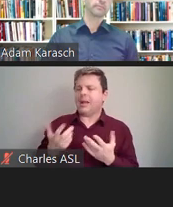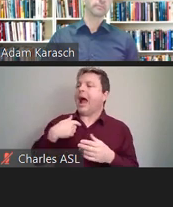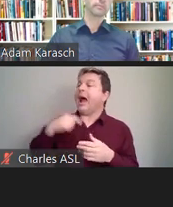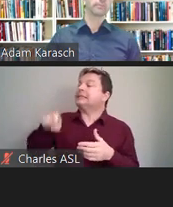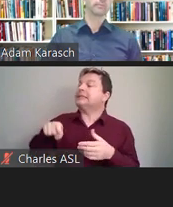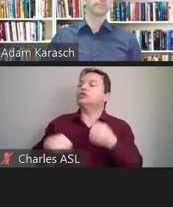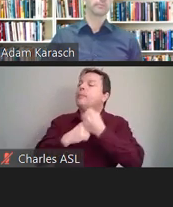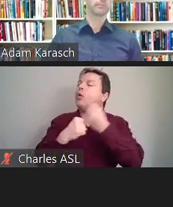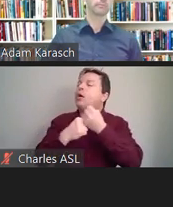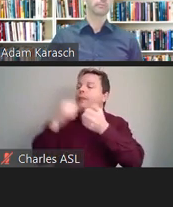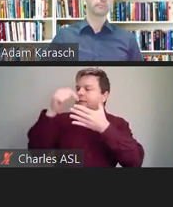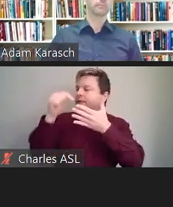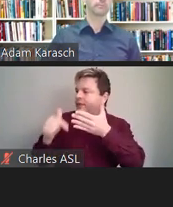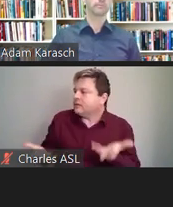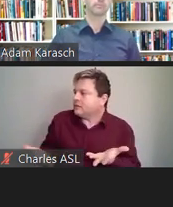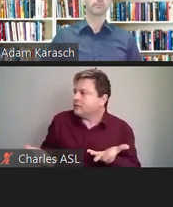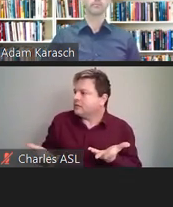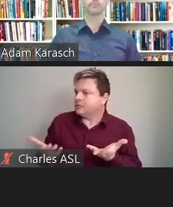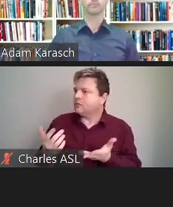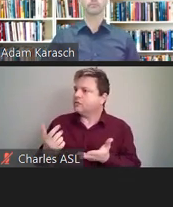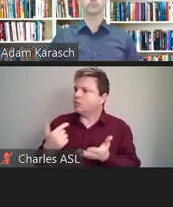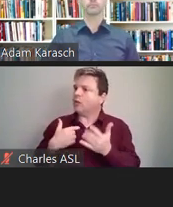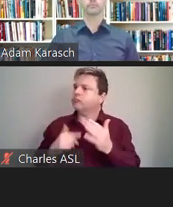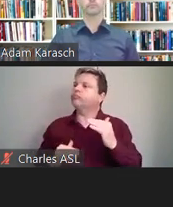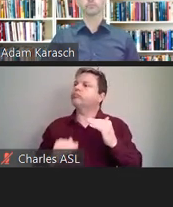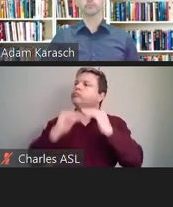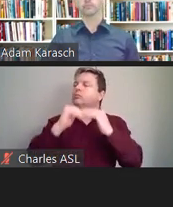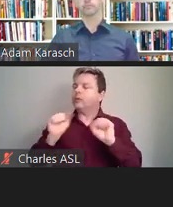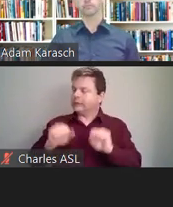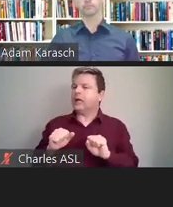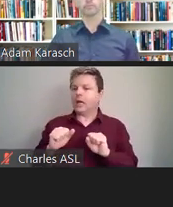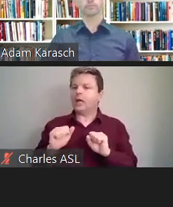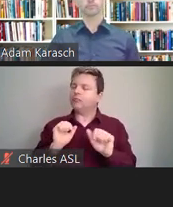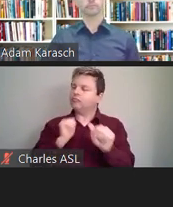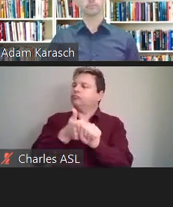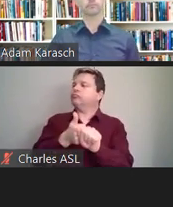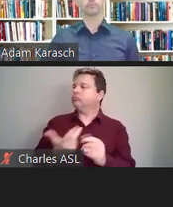The employer must talk about it. You must have the conversation.